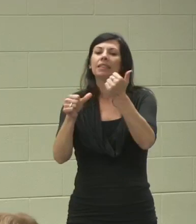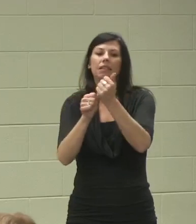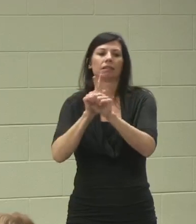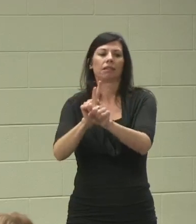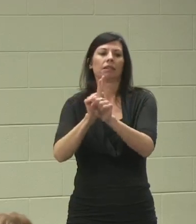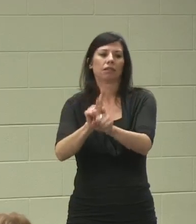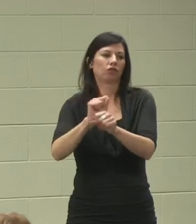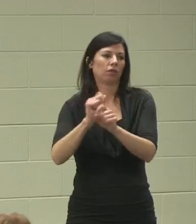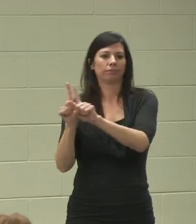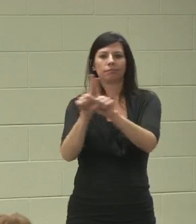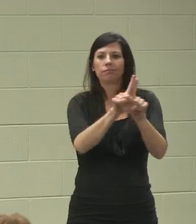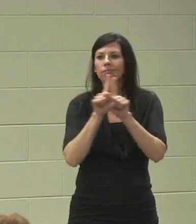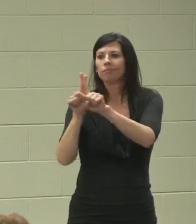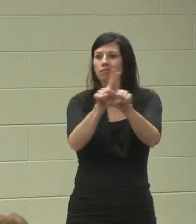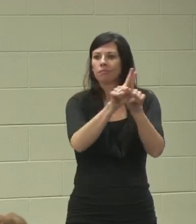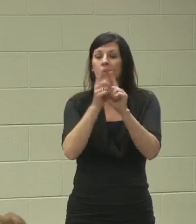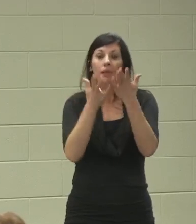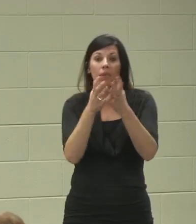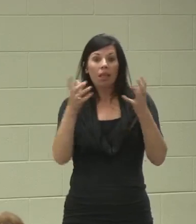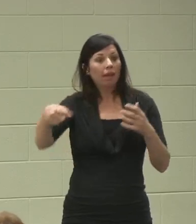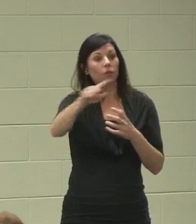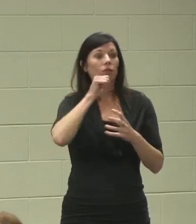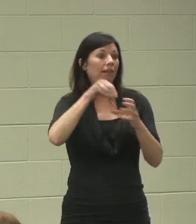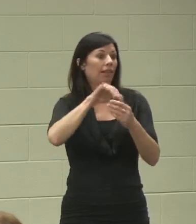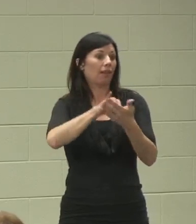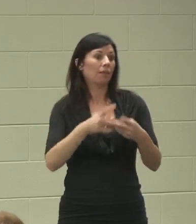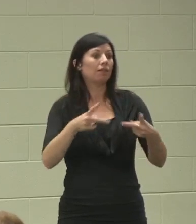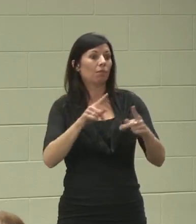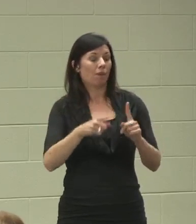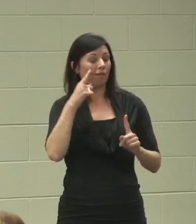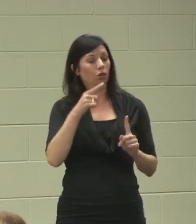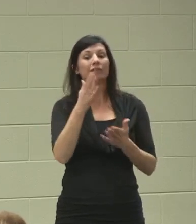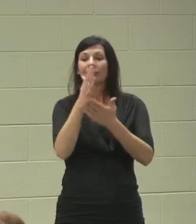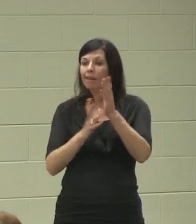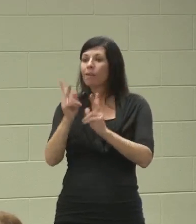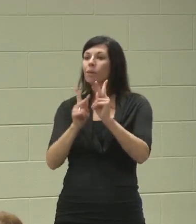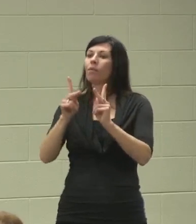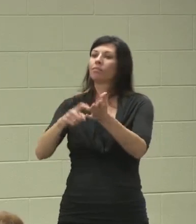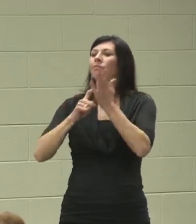So maybe, perhaps a lot of you are not in that position, but for some people it's very necessary,